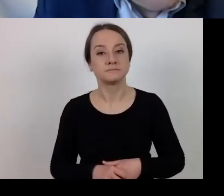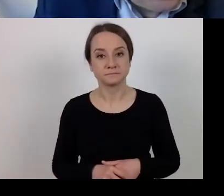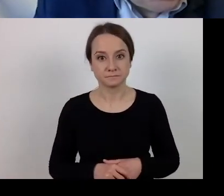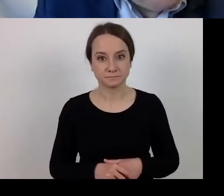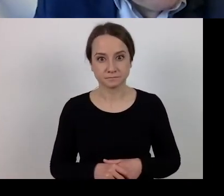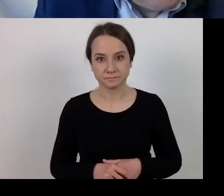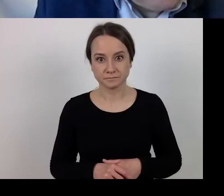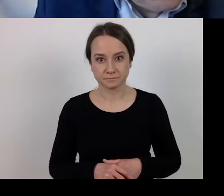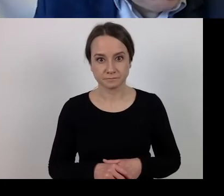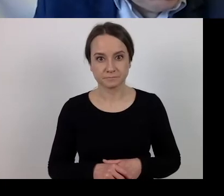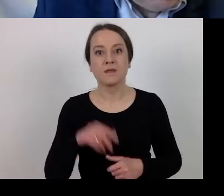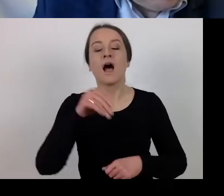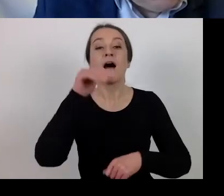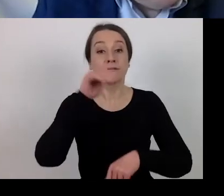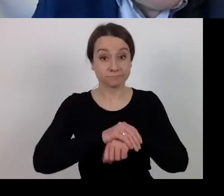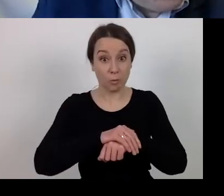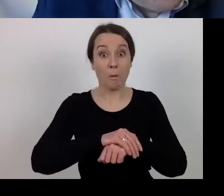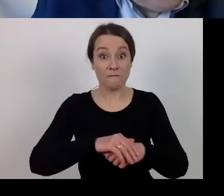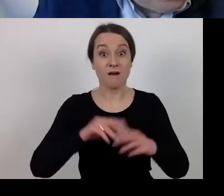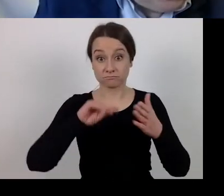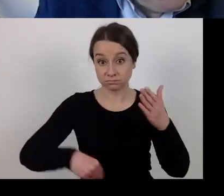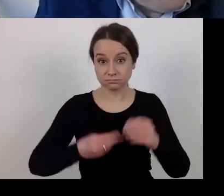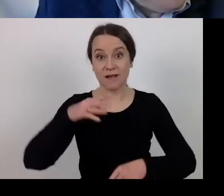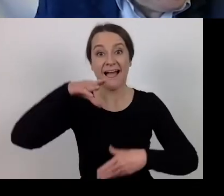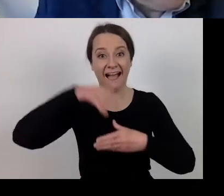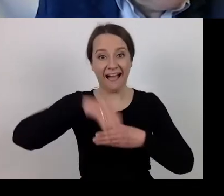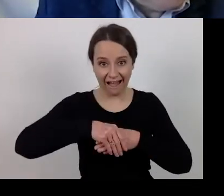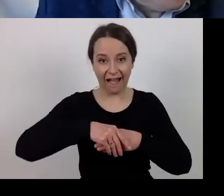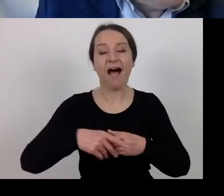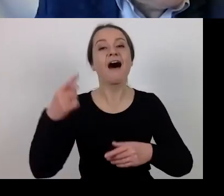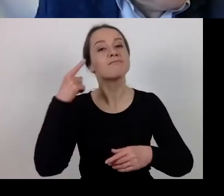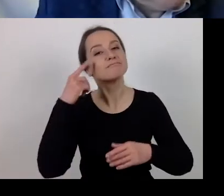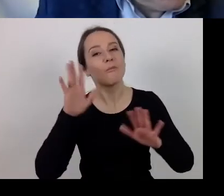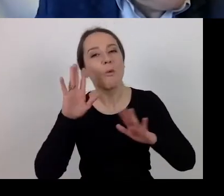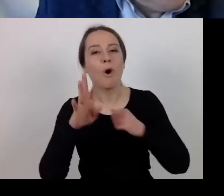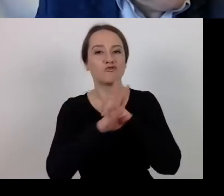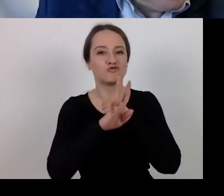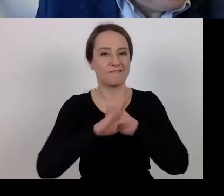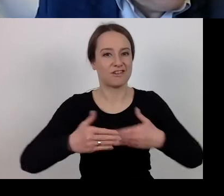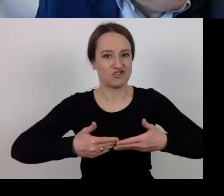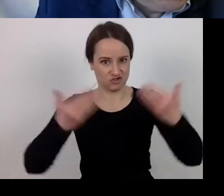so as to allow the extension by 90 days, for example, due to the COVID-19 pandemic